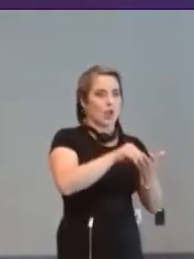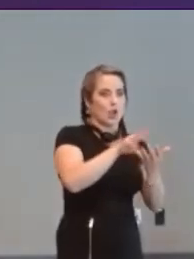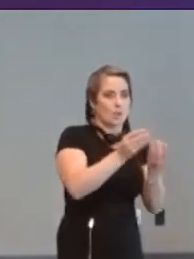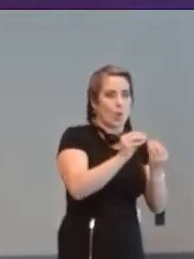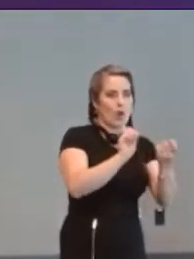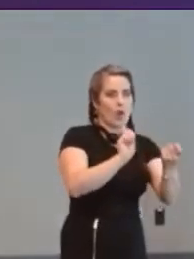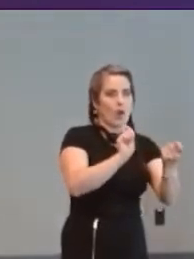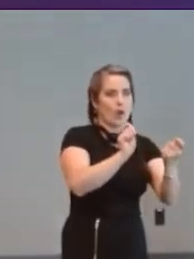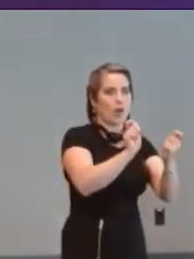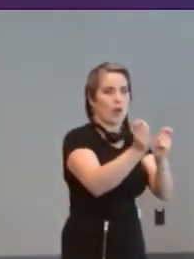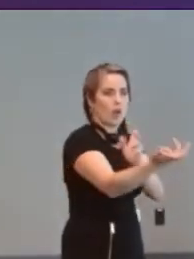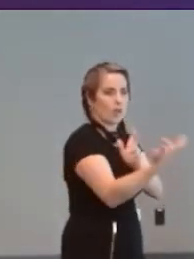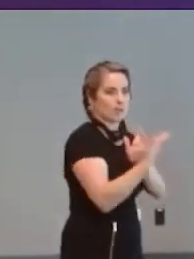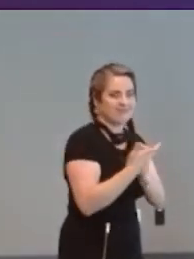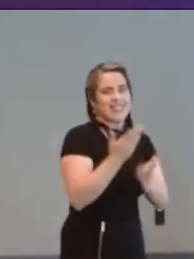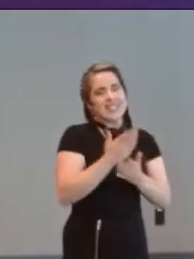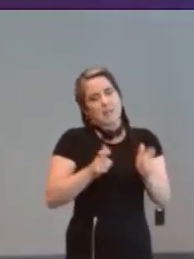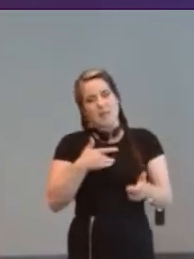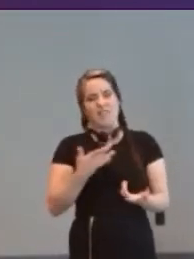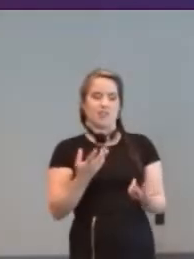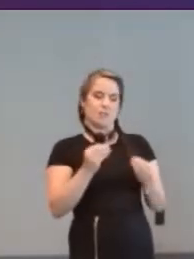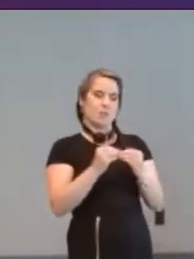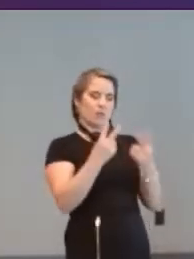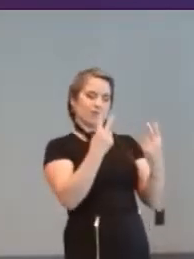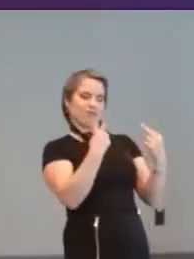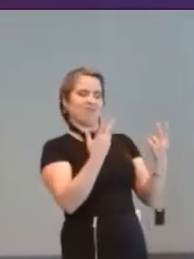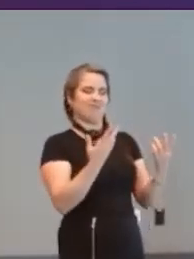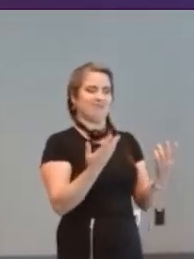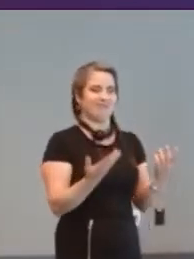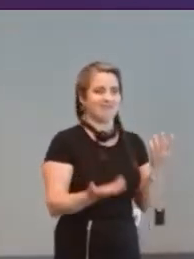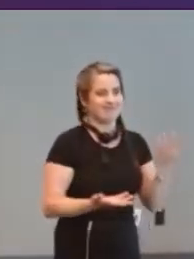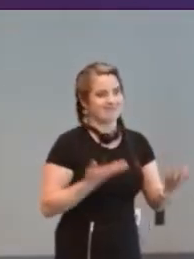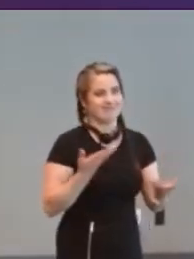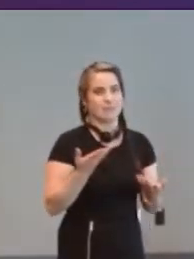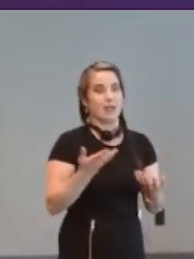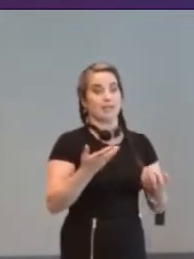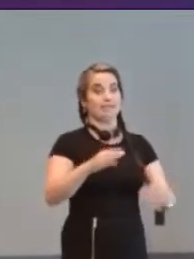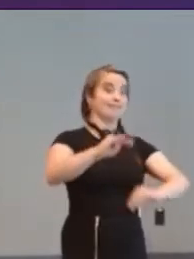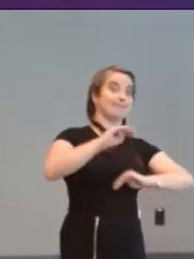find that frustrating and patronising as well it's you can't please everyone it's